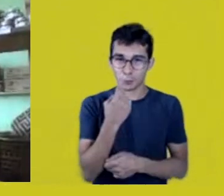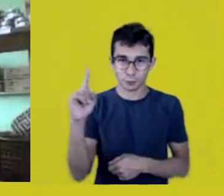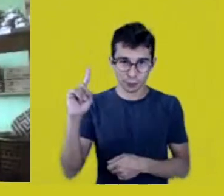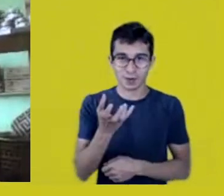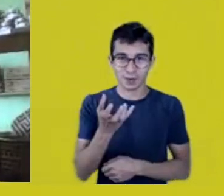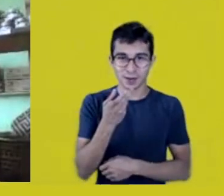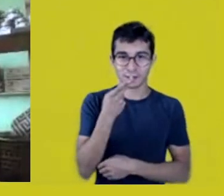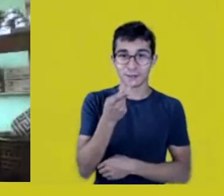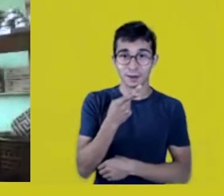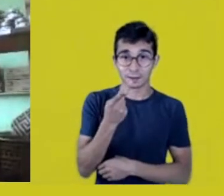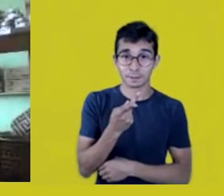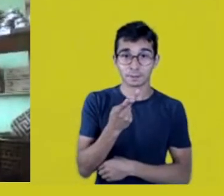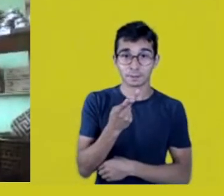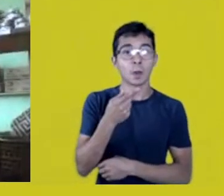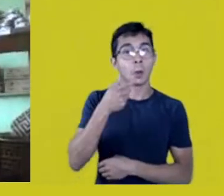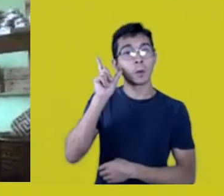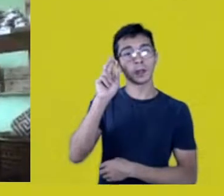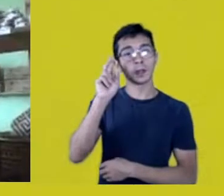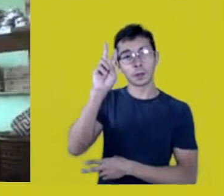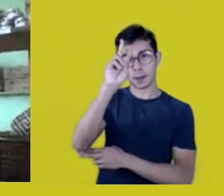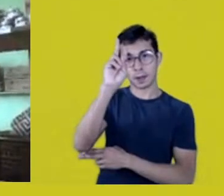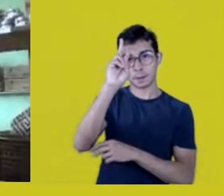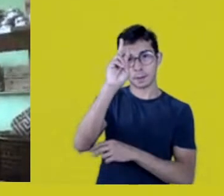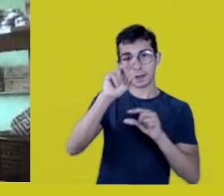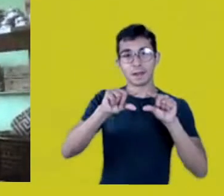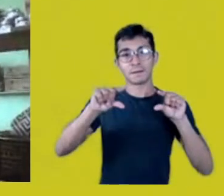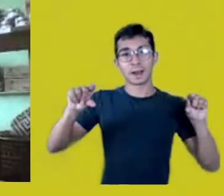an African proverb that says: